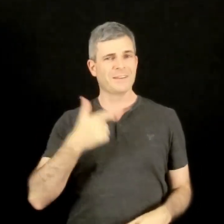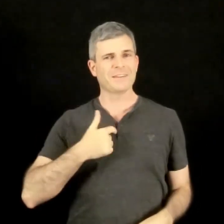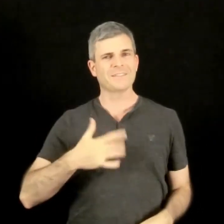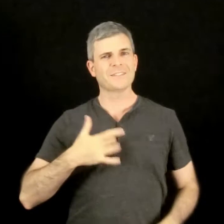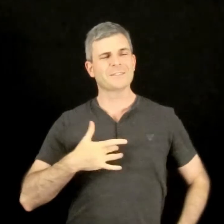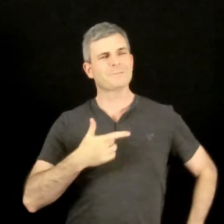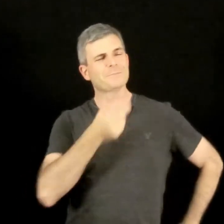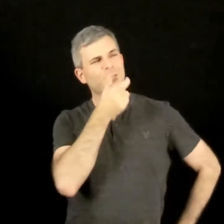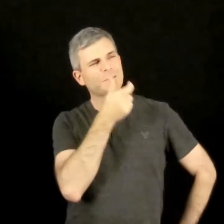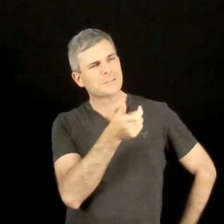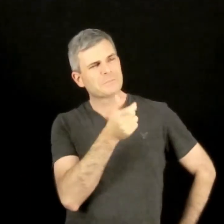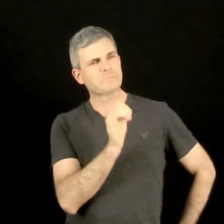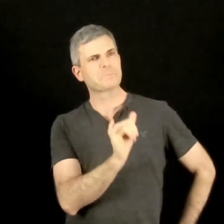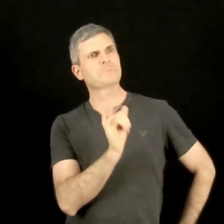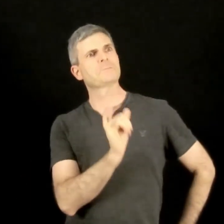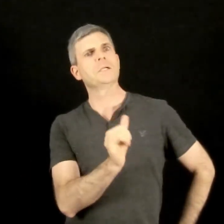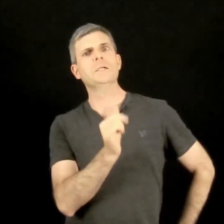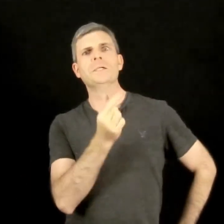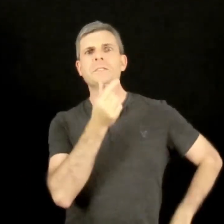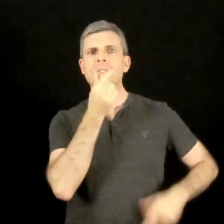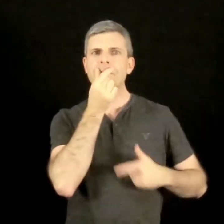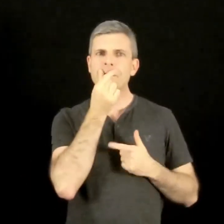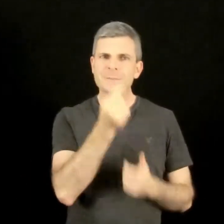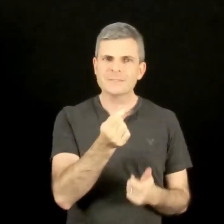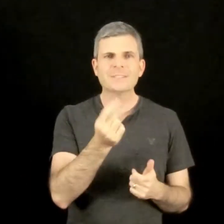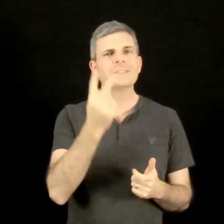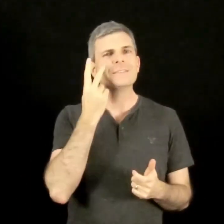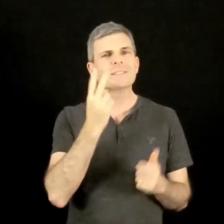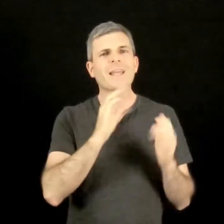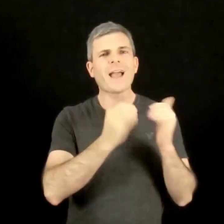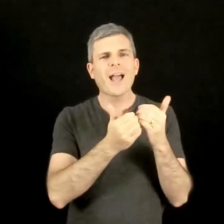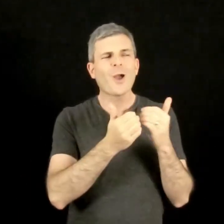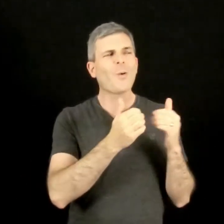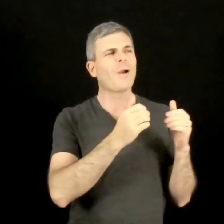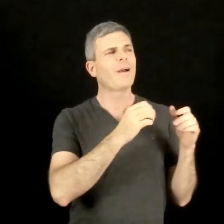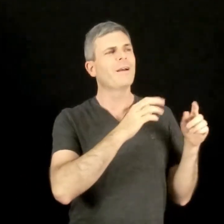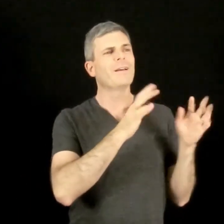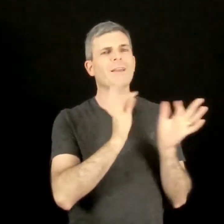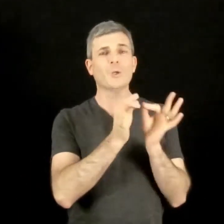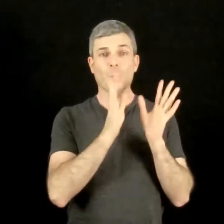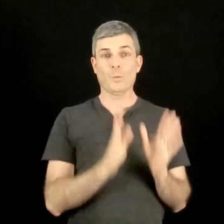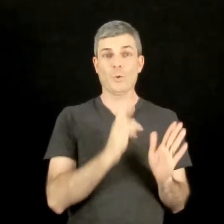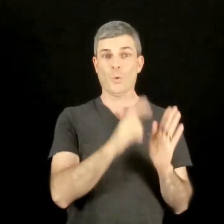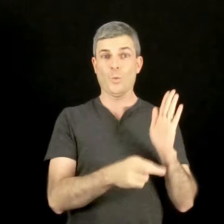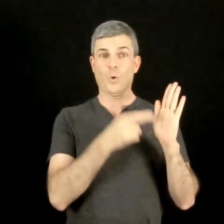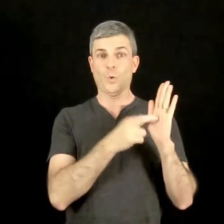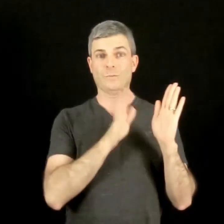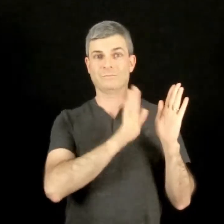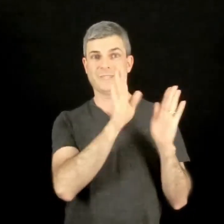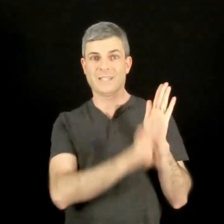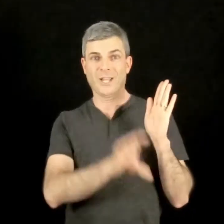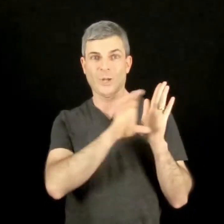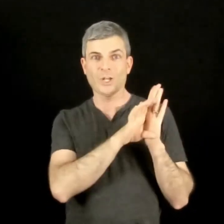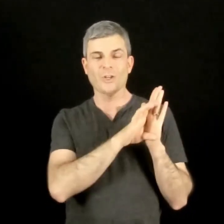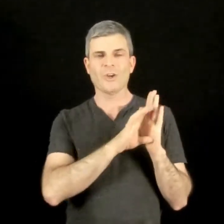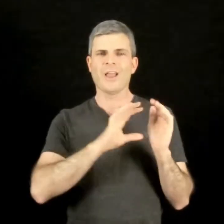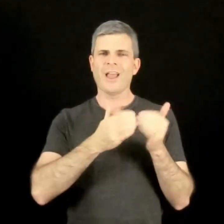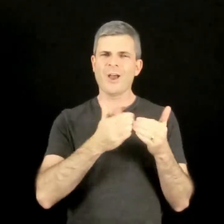because I think it’s fascinating to see how the role of “interpreter” is characterized.